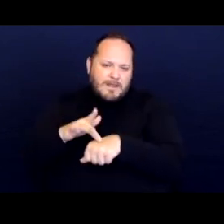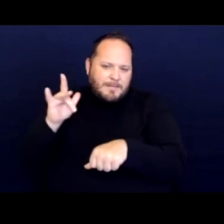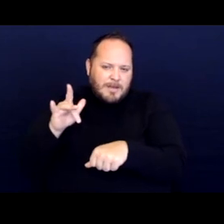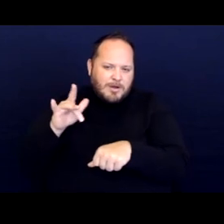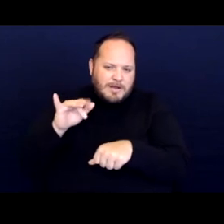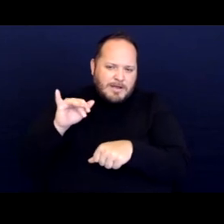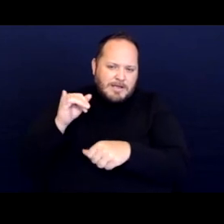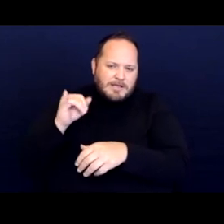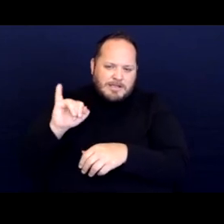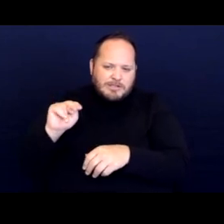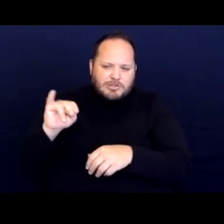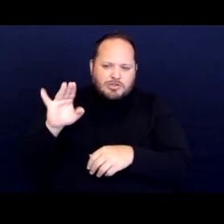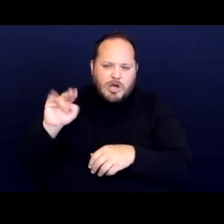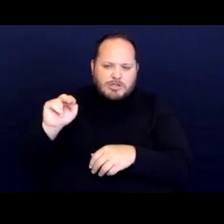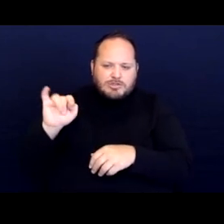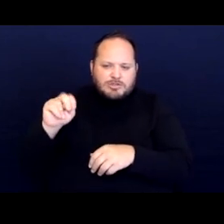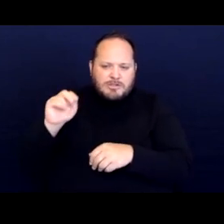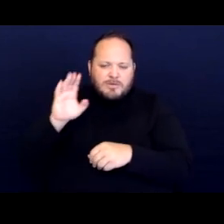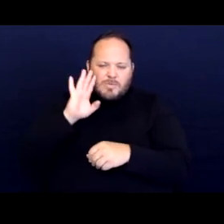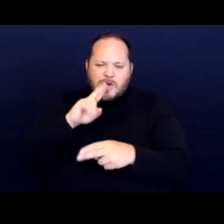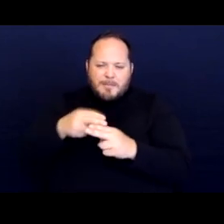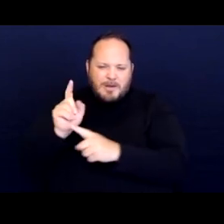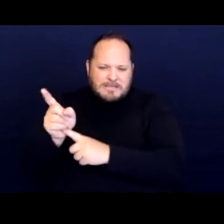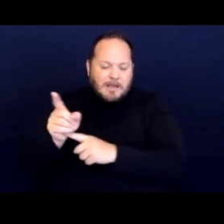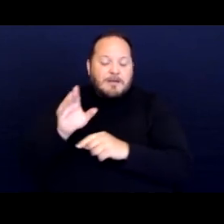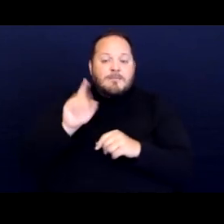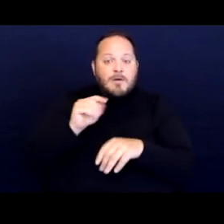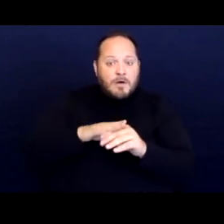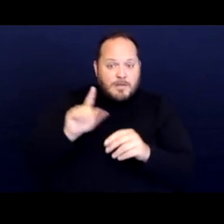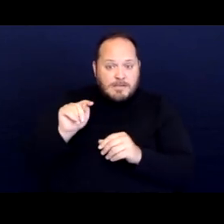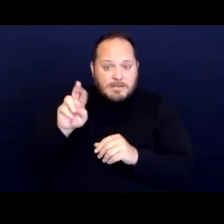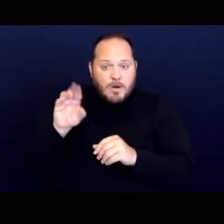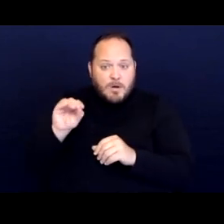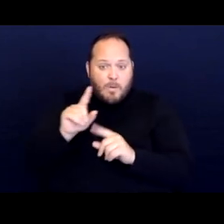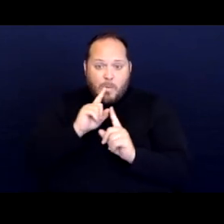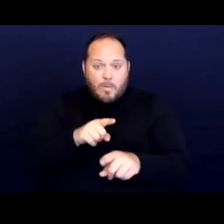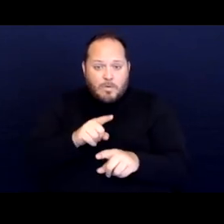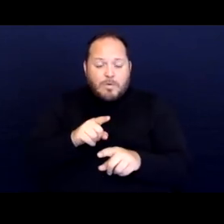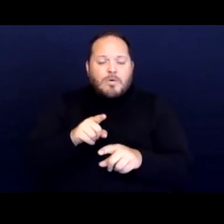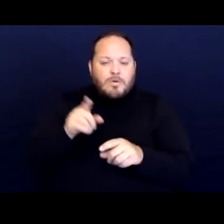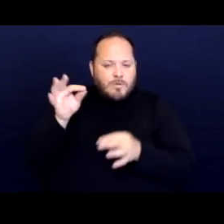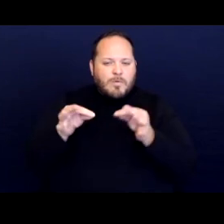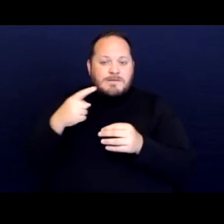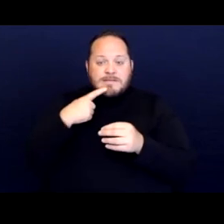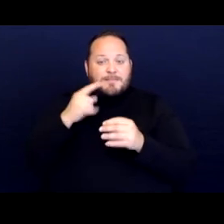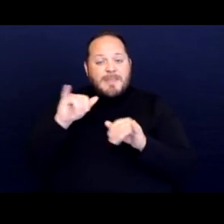So on the TRO order, the court said the common assumption that it's enough